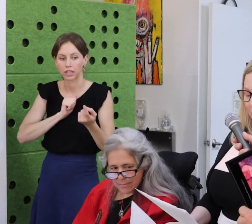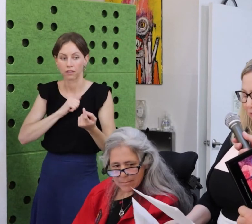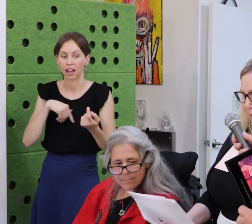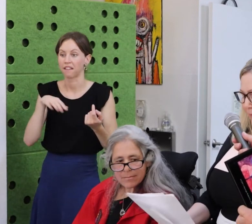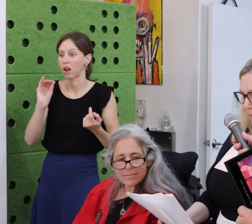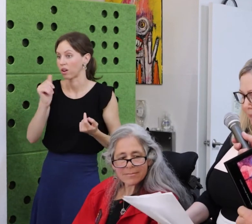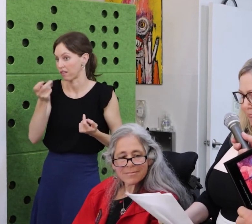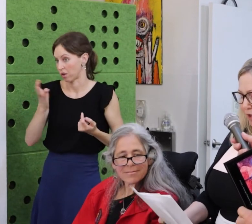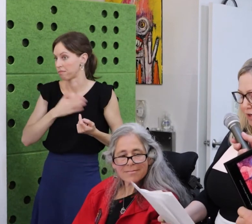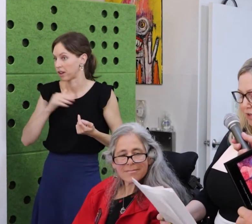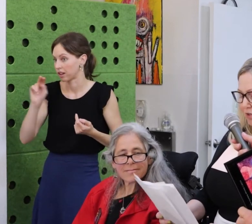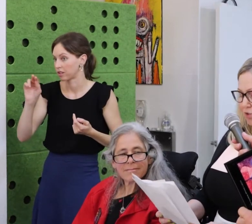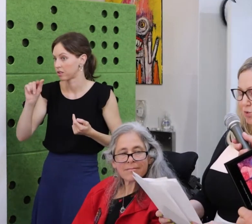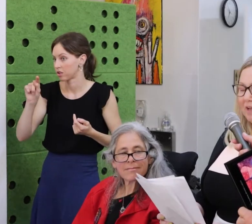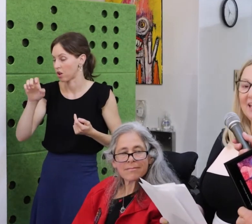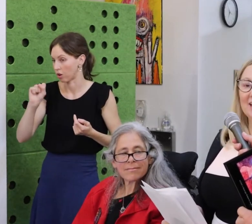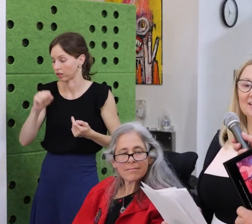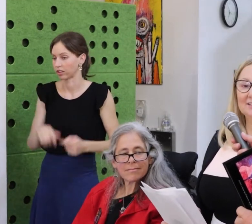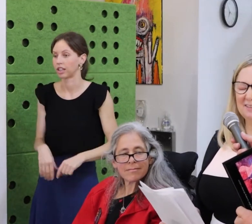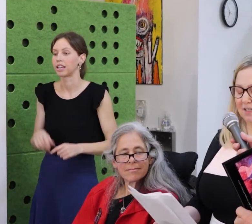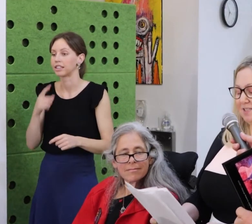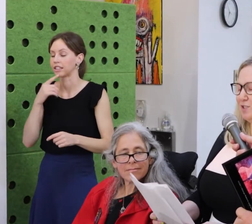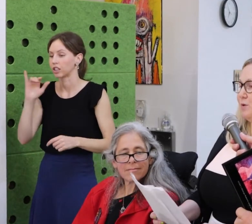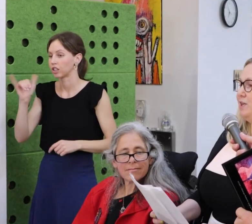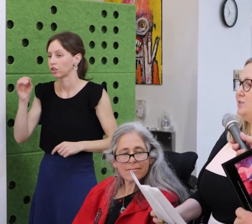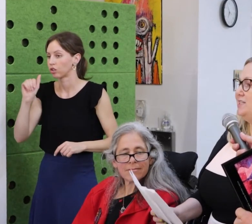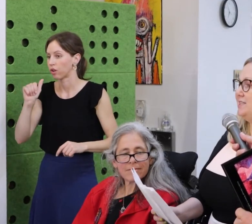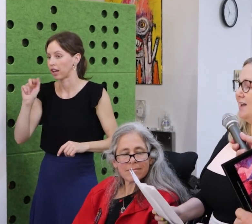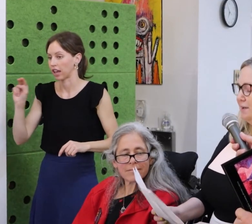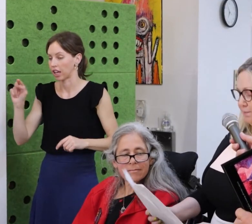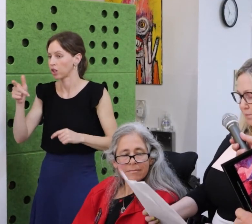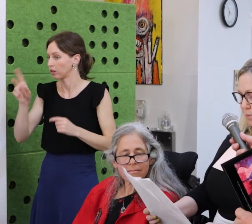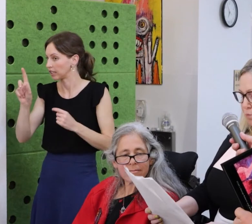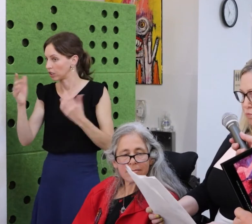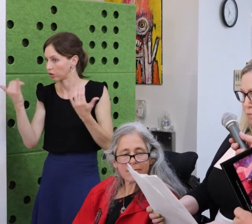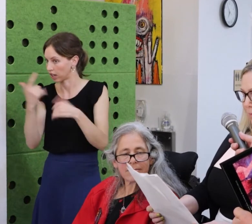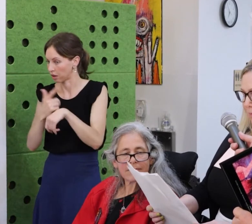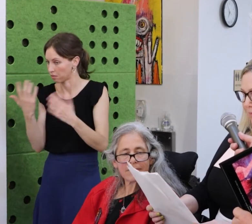months prior than in the last two years.